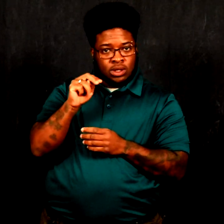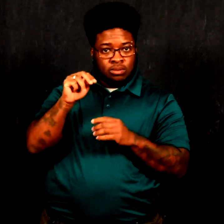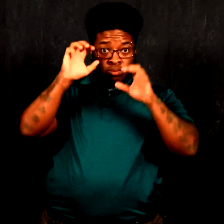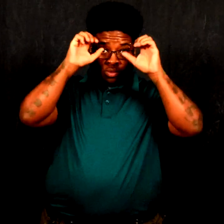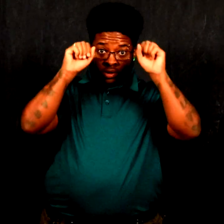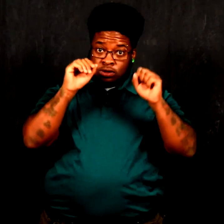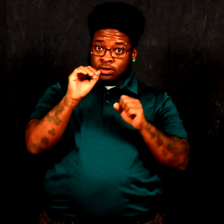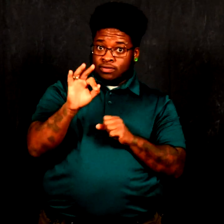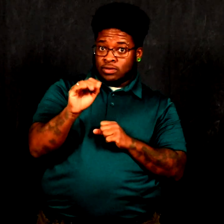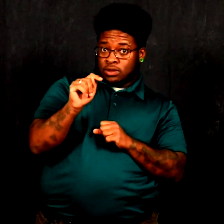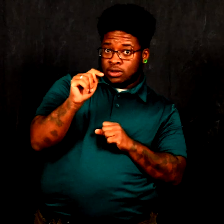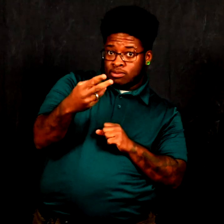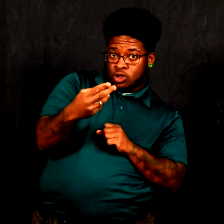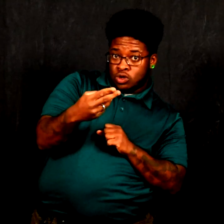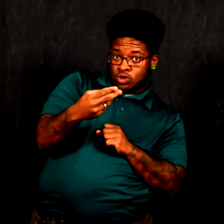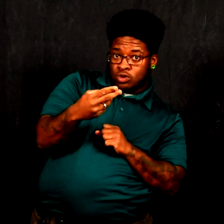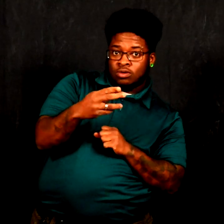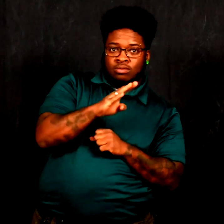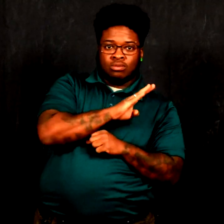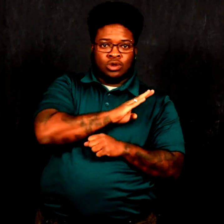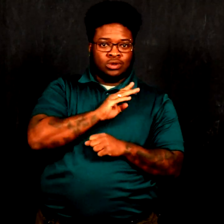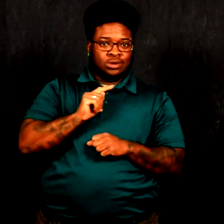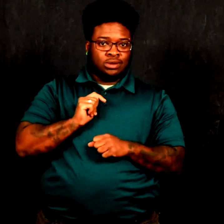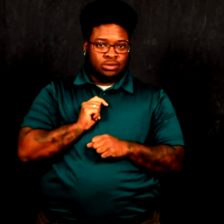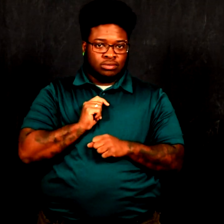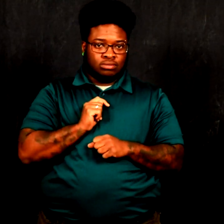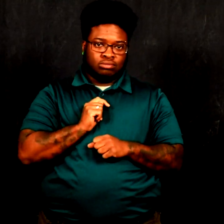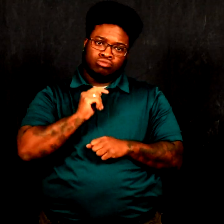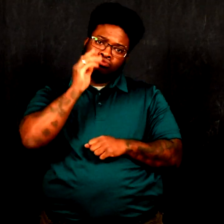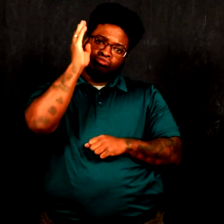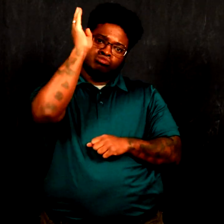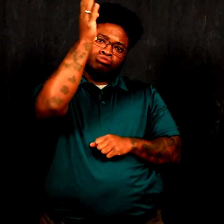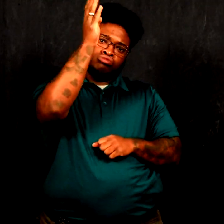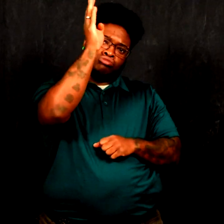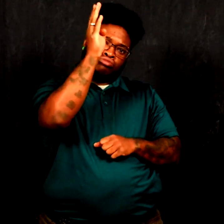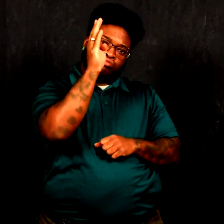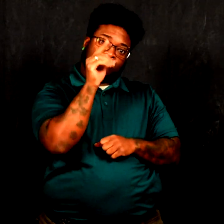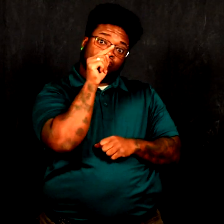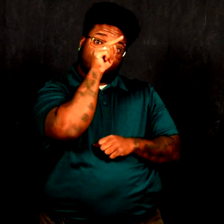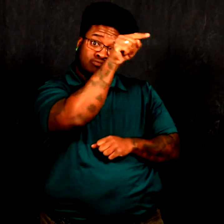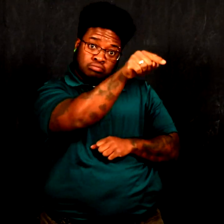president of the Thompson Hall Board of Trustees, presented to the